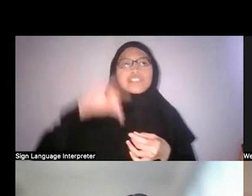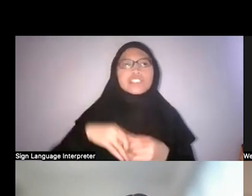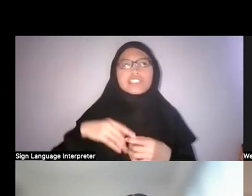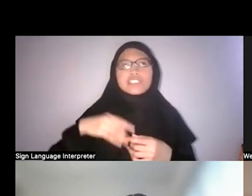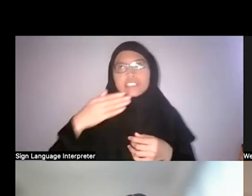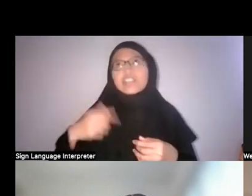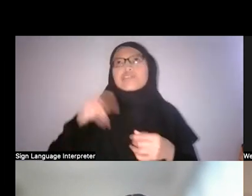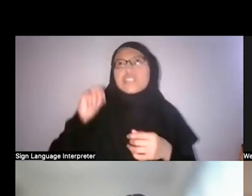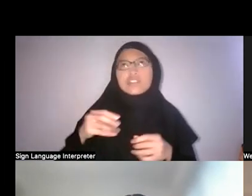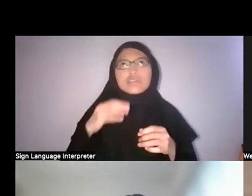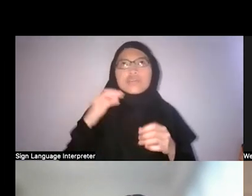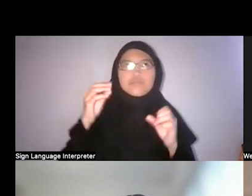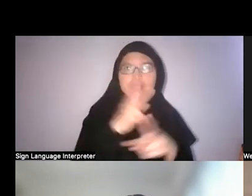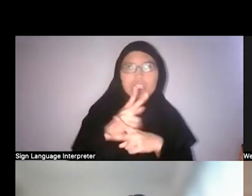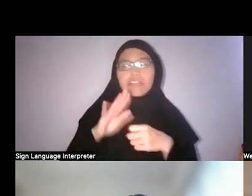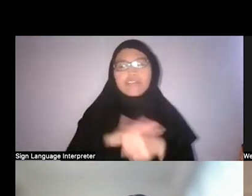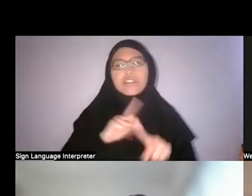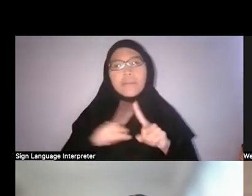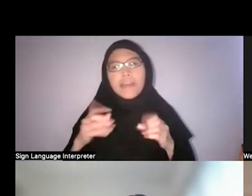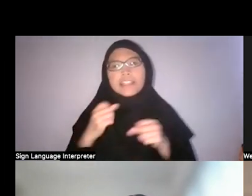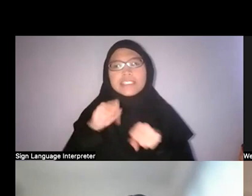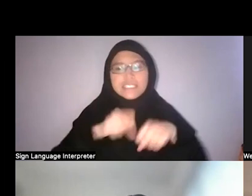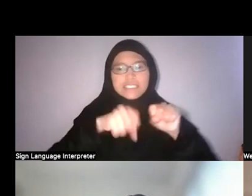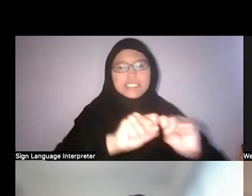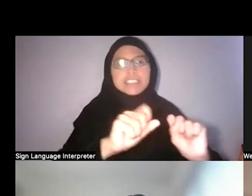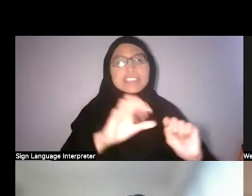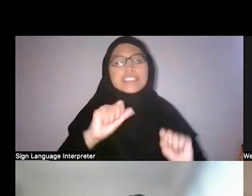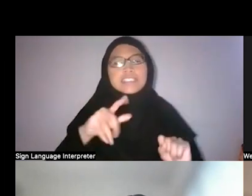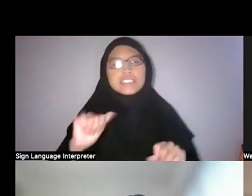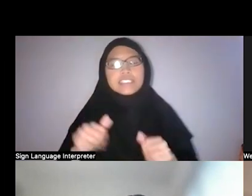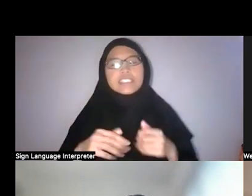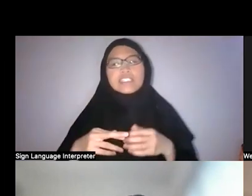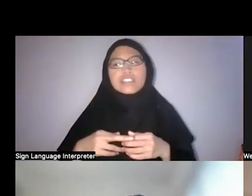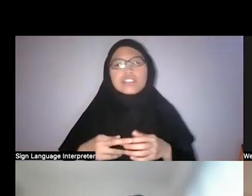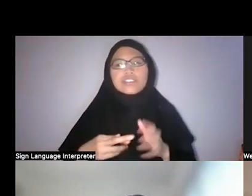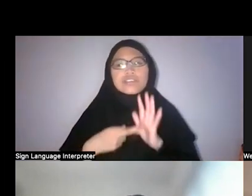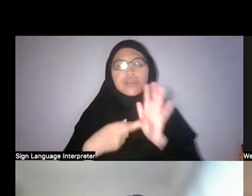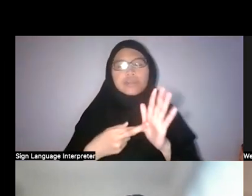But more or less, the sea was always kind of... it represented mobility, it represented connection.